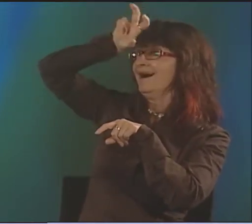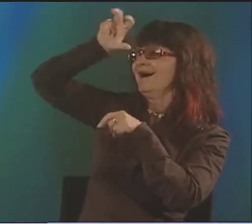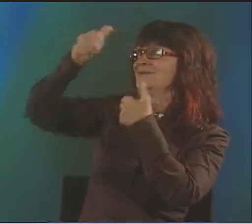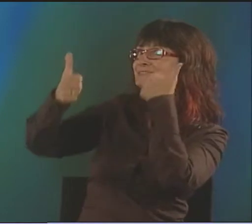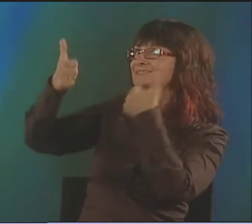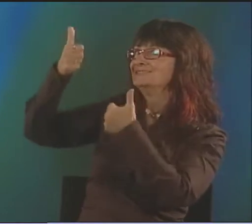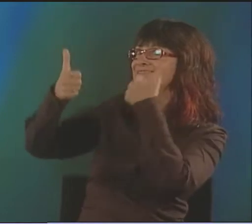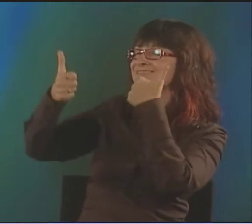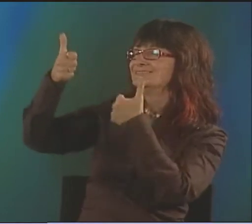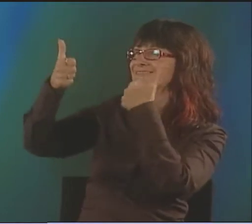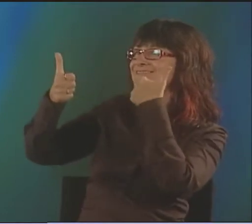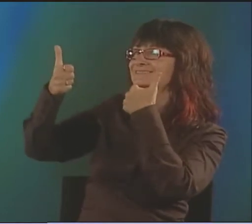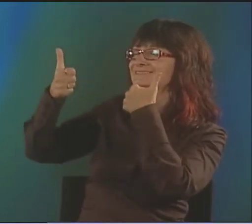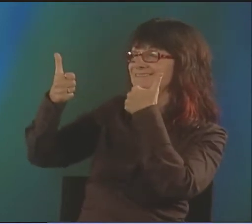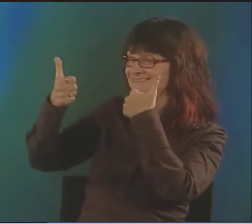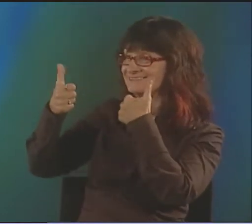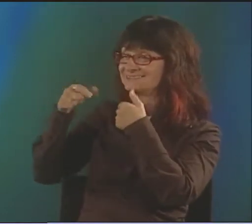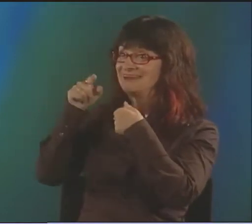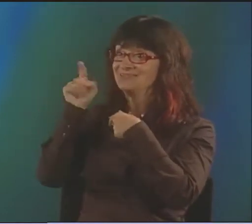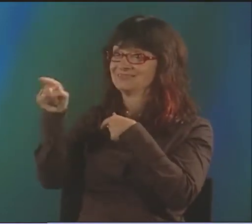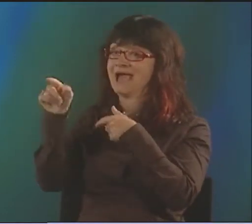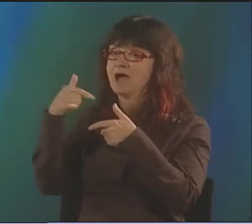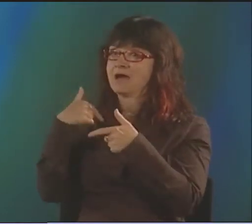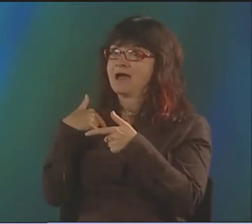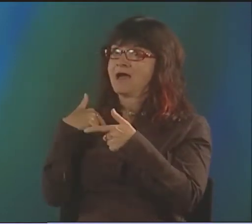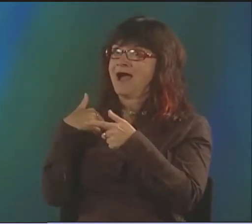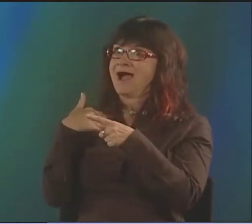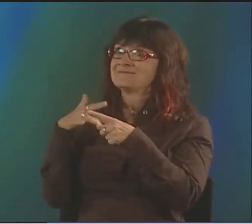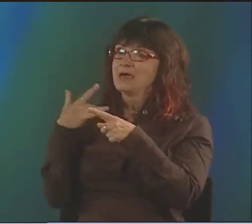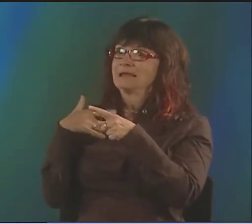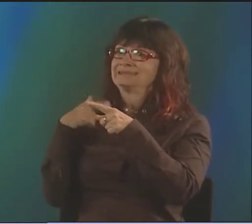HITTING ME IN THE HEAD BY THE DIFFERENT SIGNS I USE.